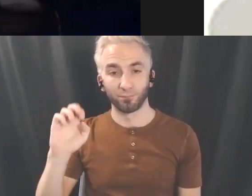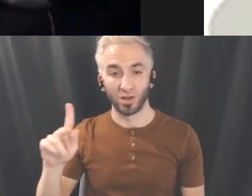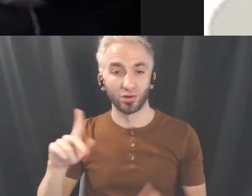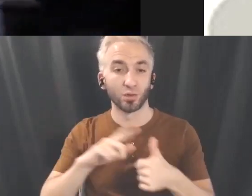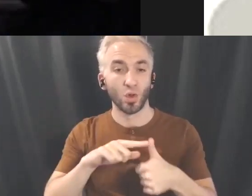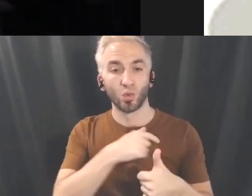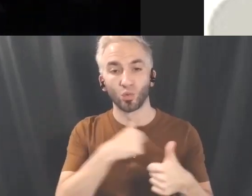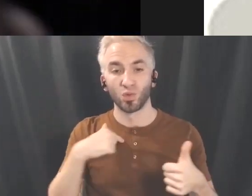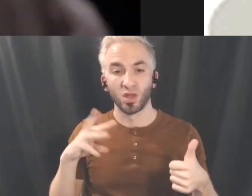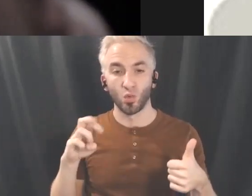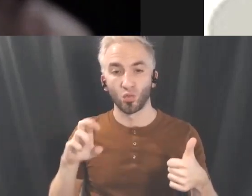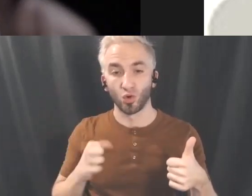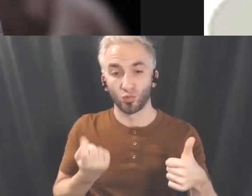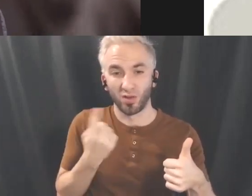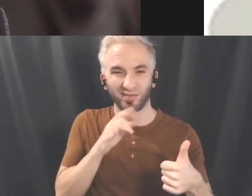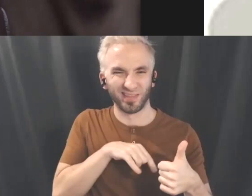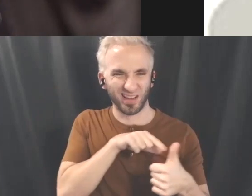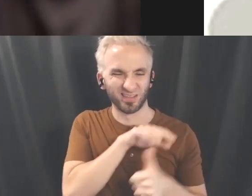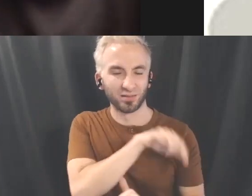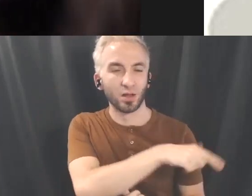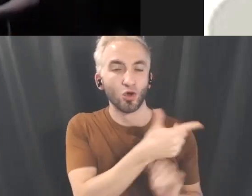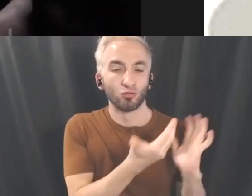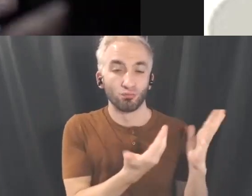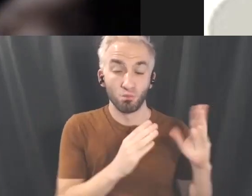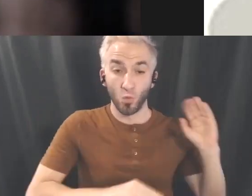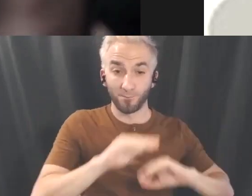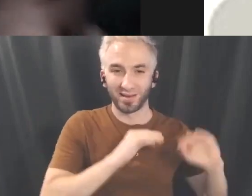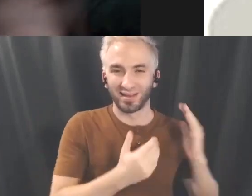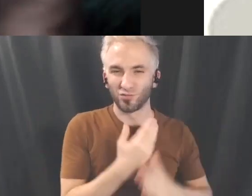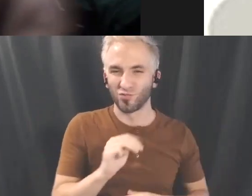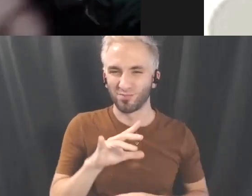We Were One is a movement in new media research project investigating human connections and